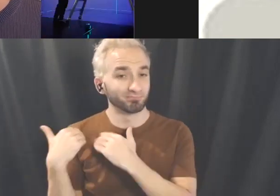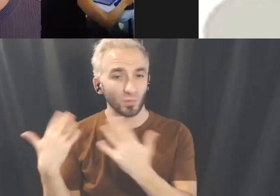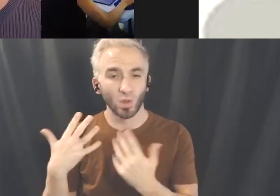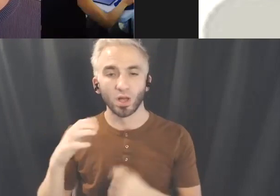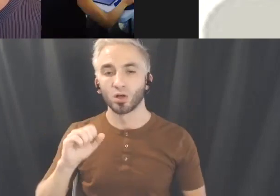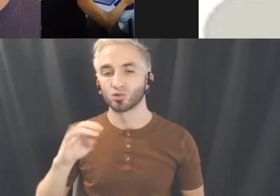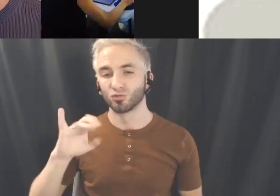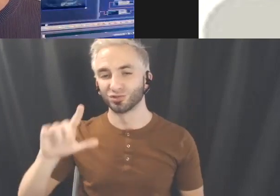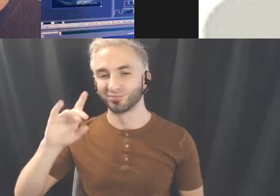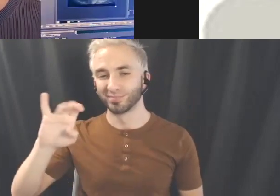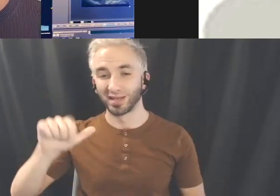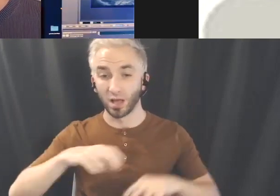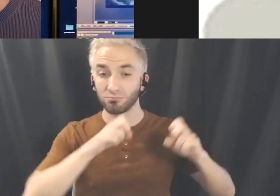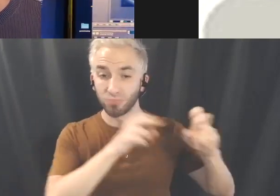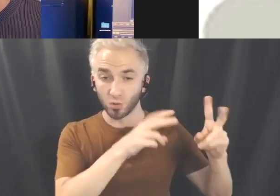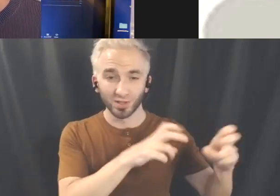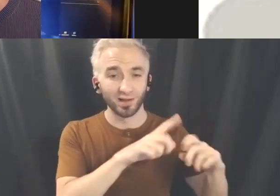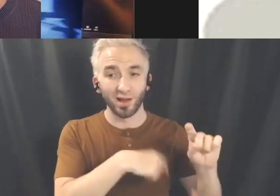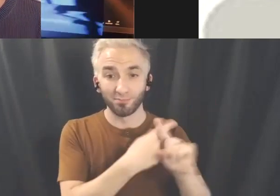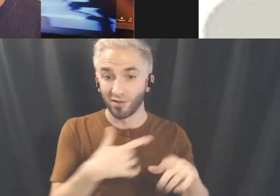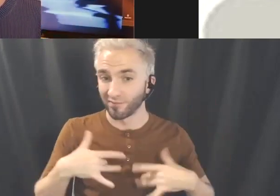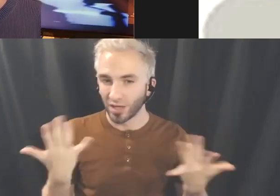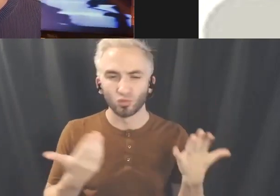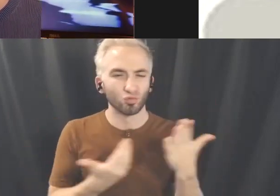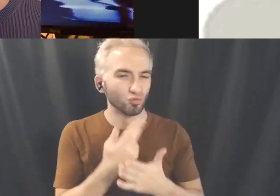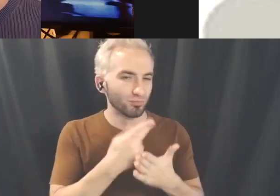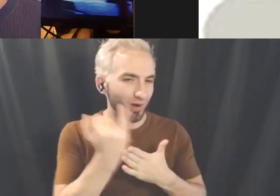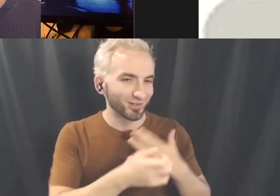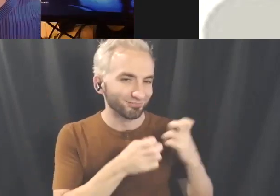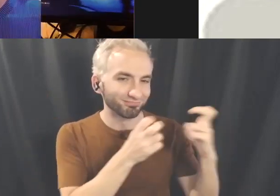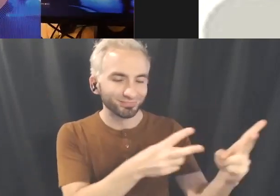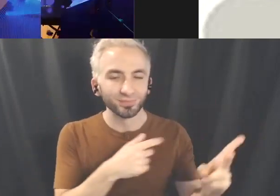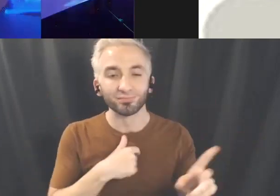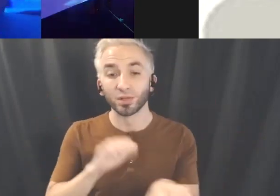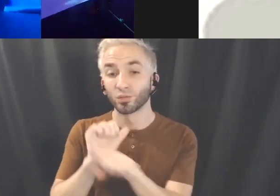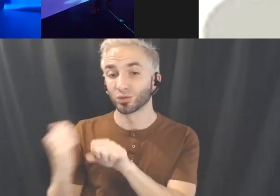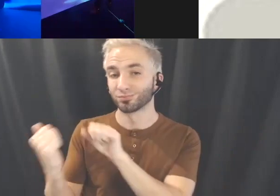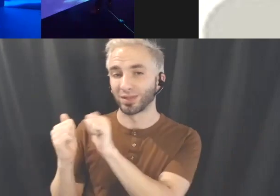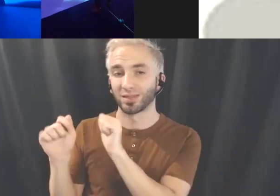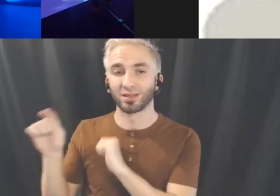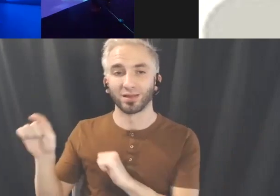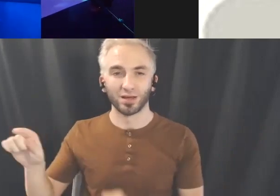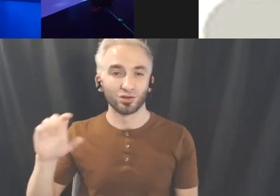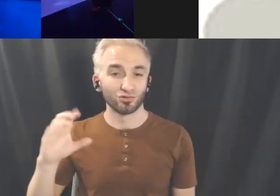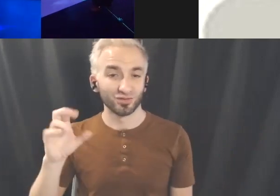In the last month, I participated helping with Kristin Man's A Mare To Love To See exhibition